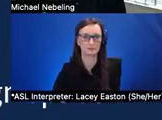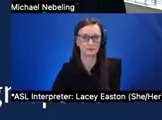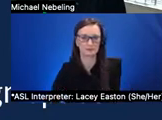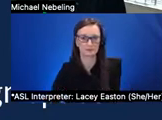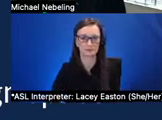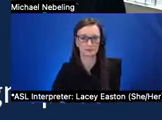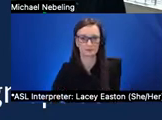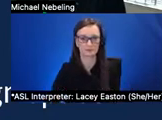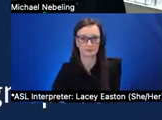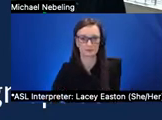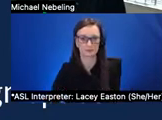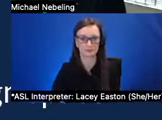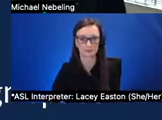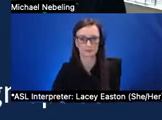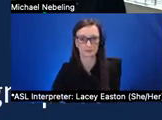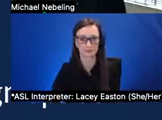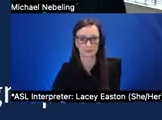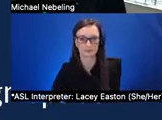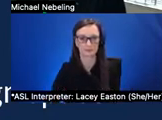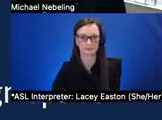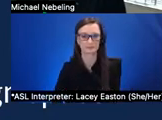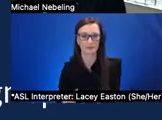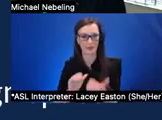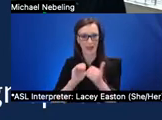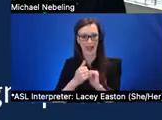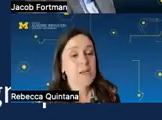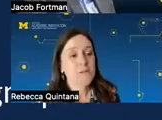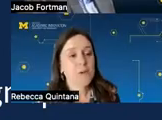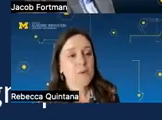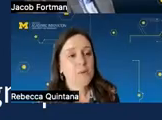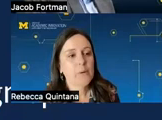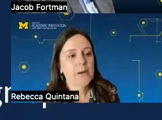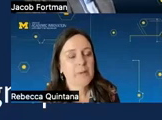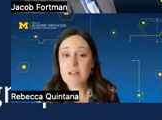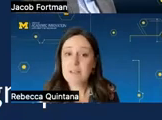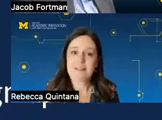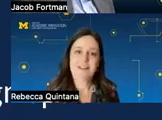so then how do we think about this at scale as i said and online so my colleagues and i are